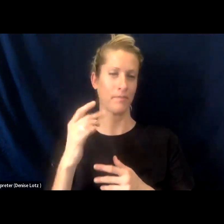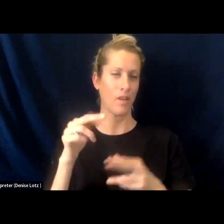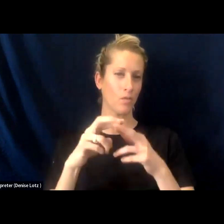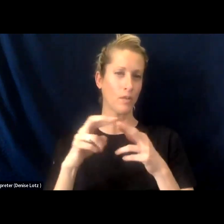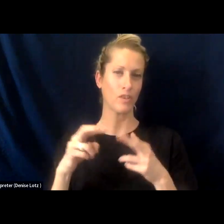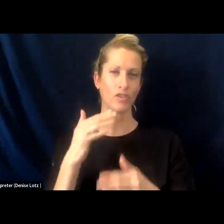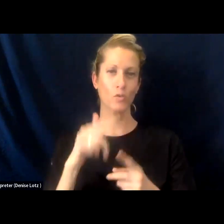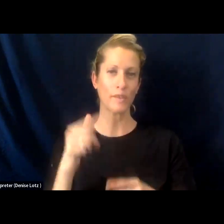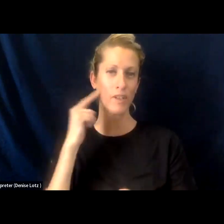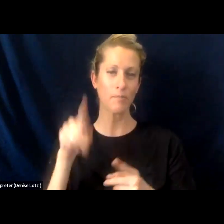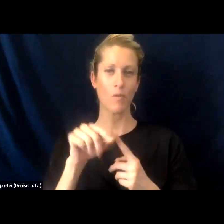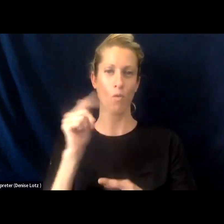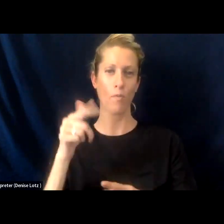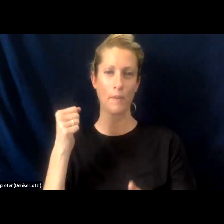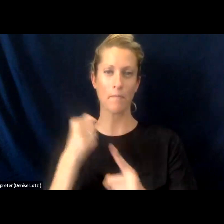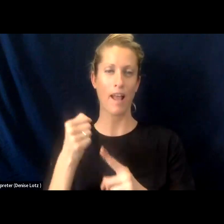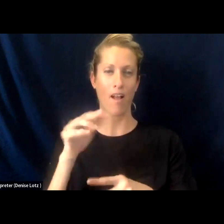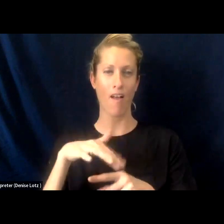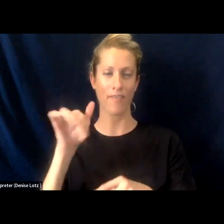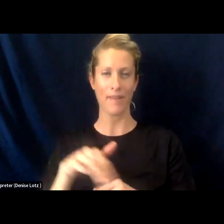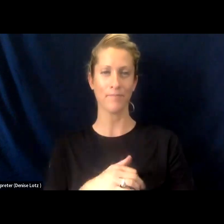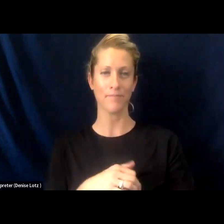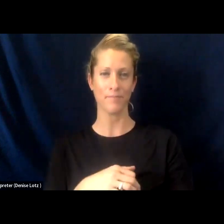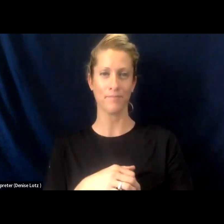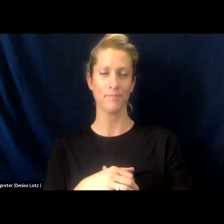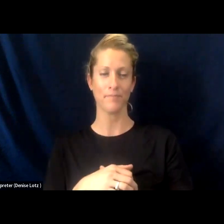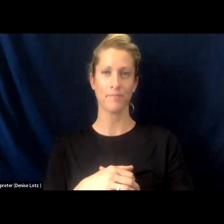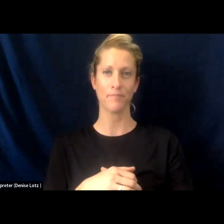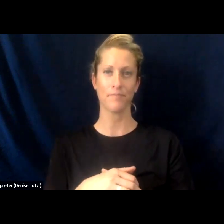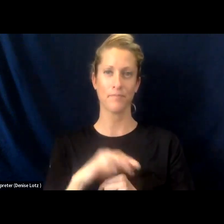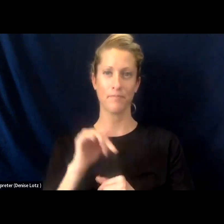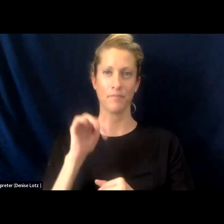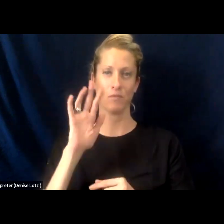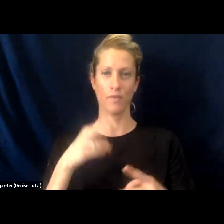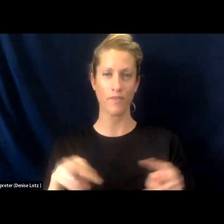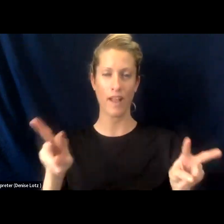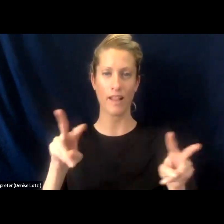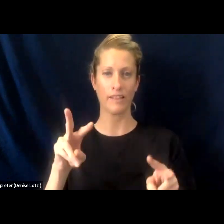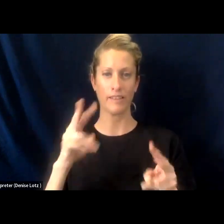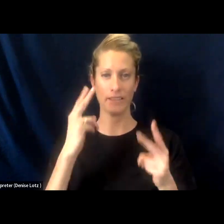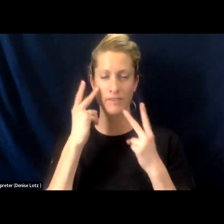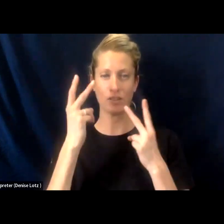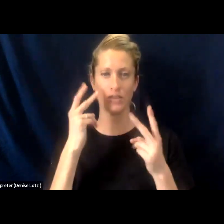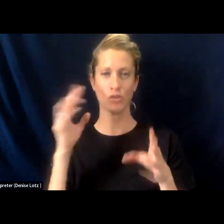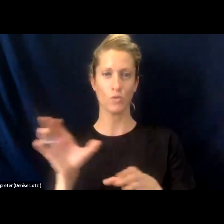about all the impact and work that your Valley Vision is doing and I think it's really important